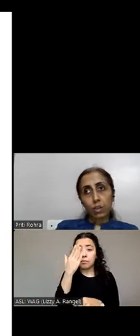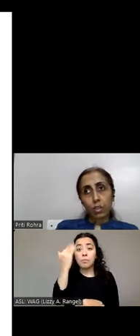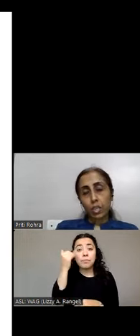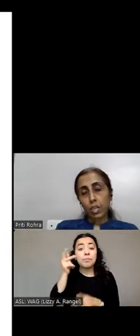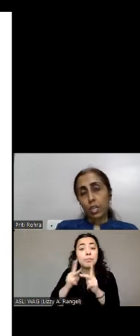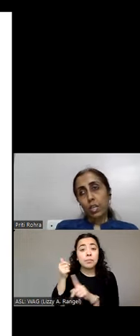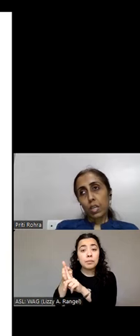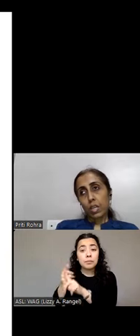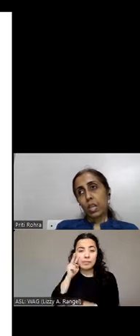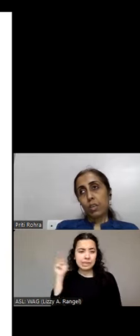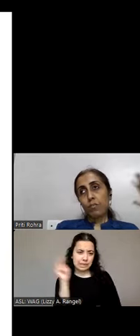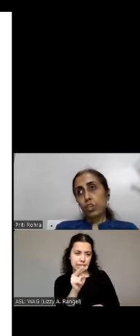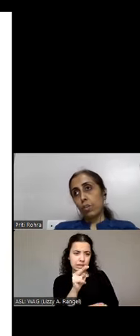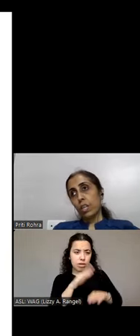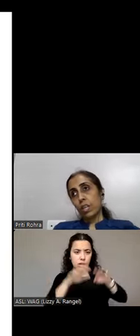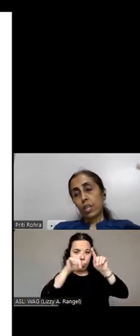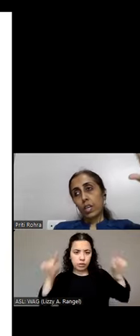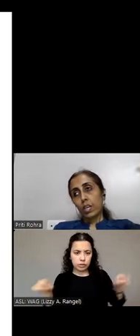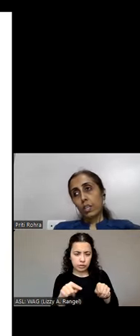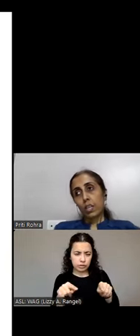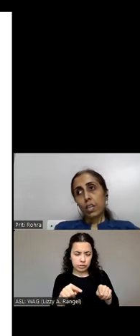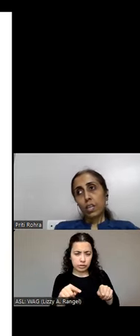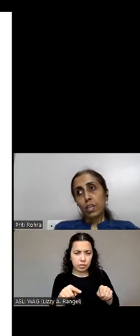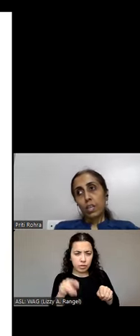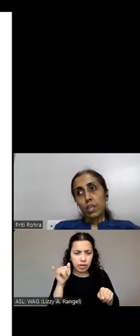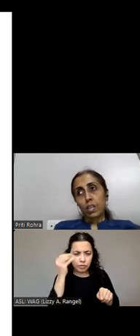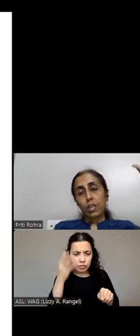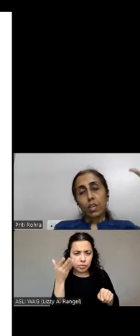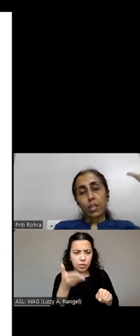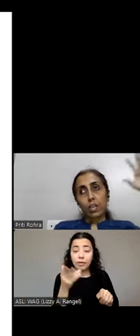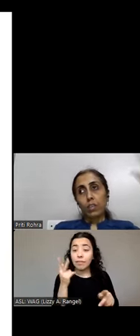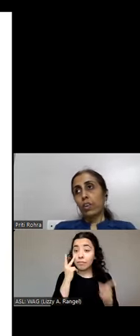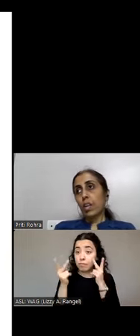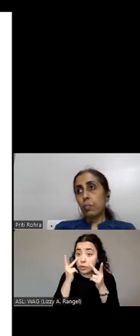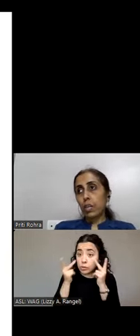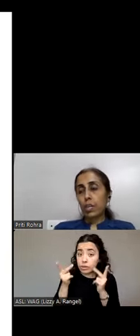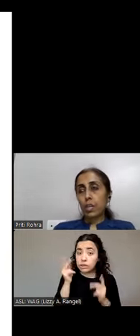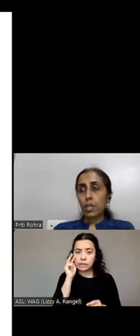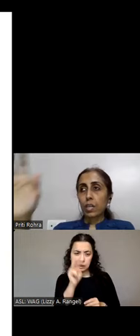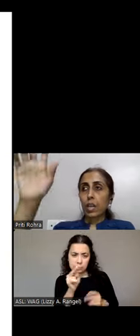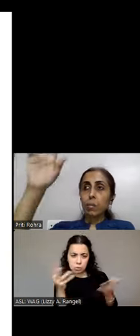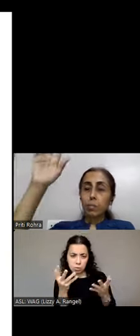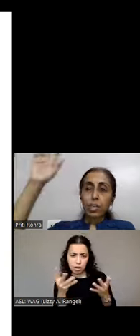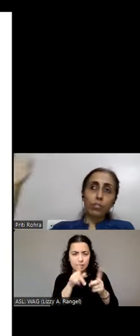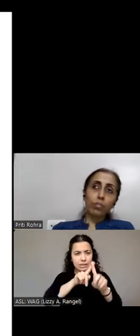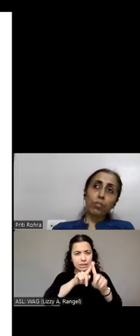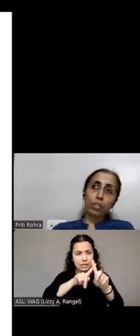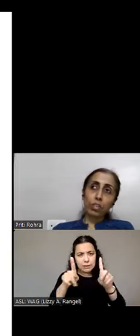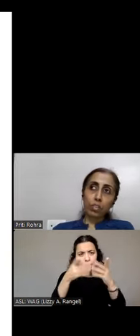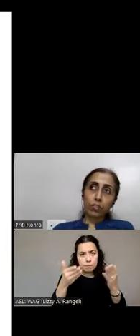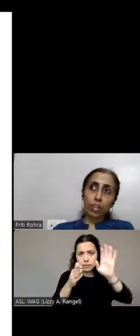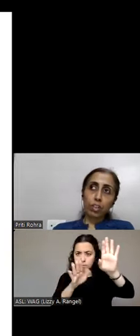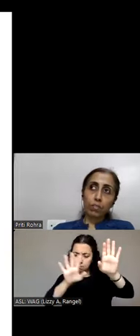screen. And visually they are seeing a different element. And the element in focus is different.